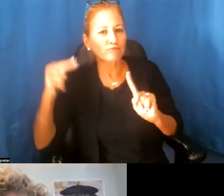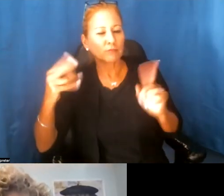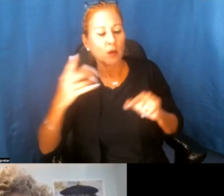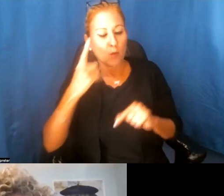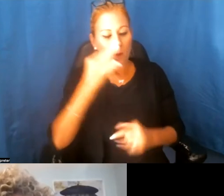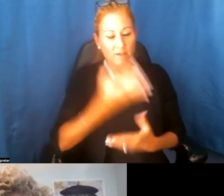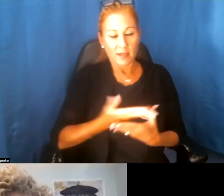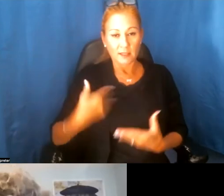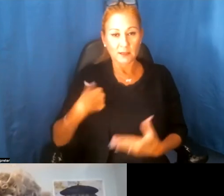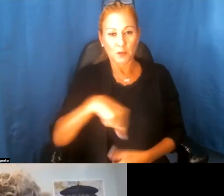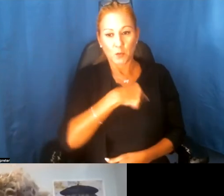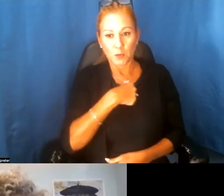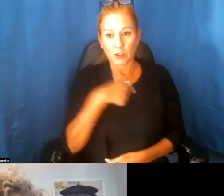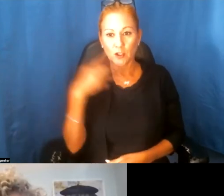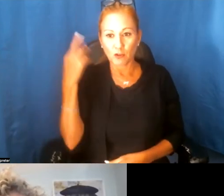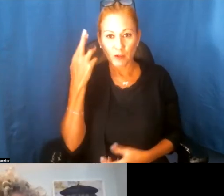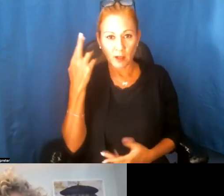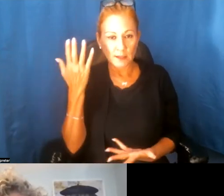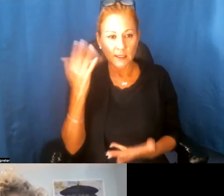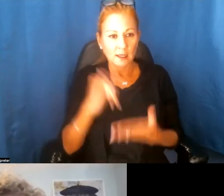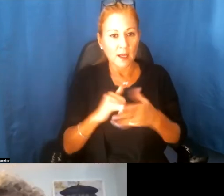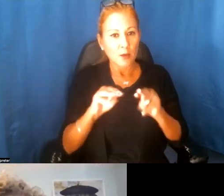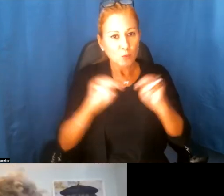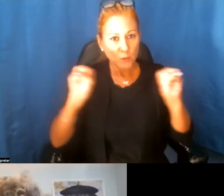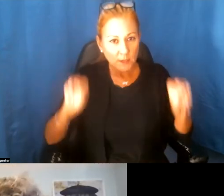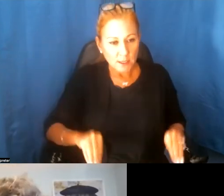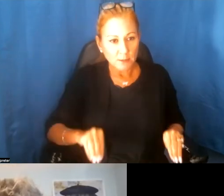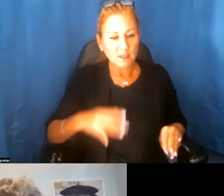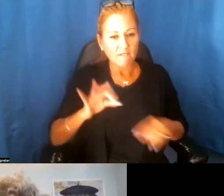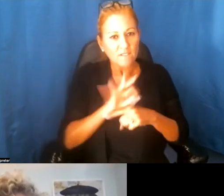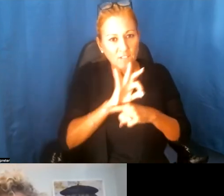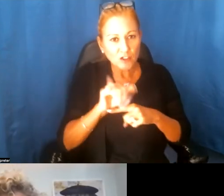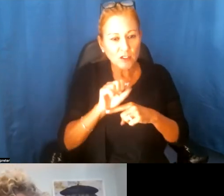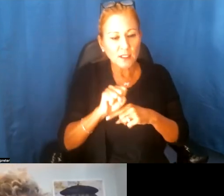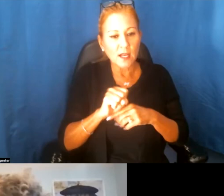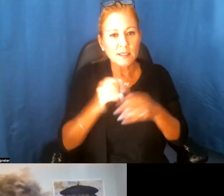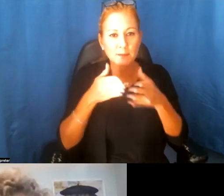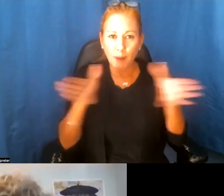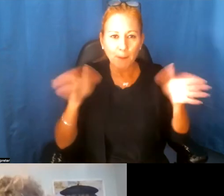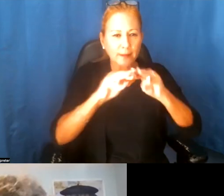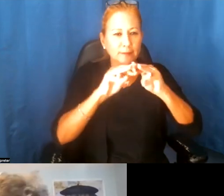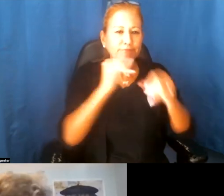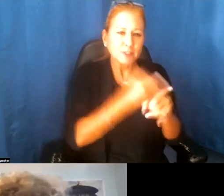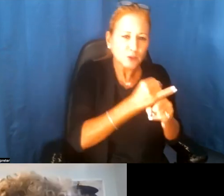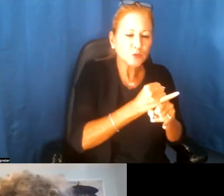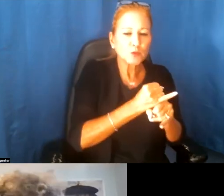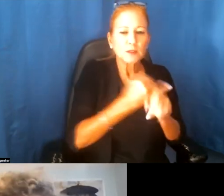have realized is that museums, you know, function as public institutions, exhibitions, programs,